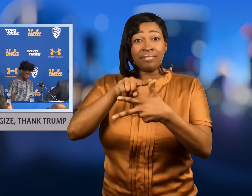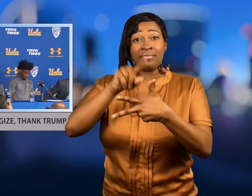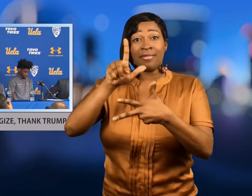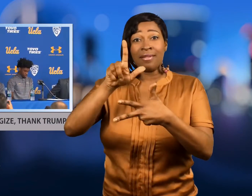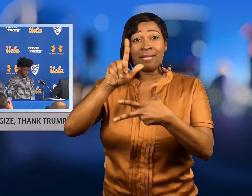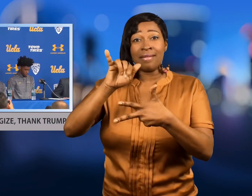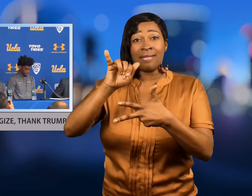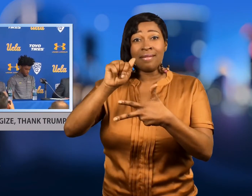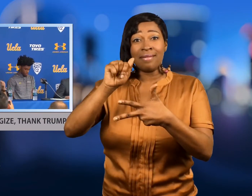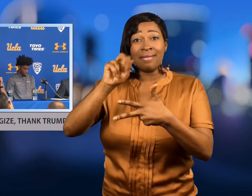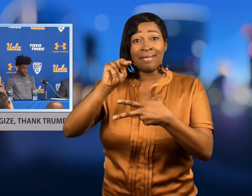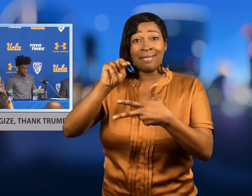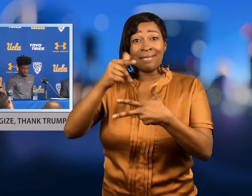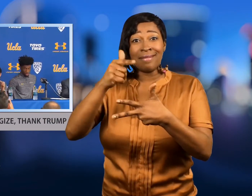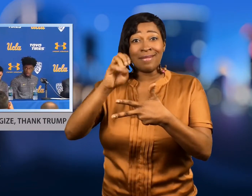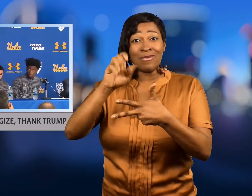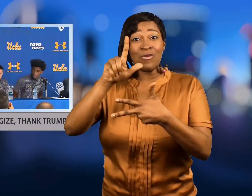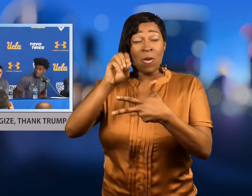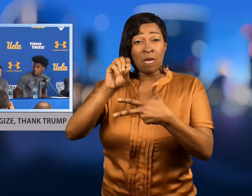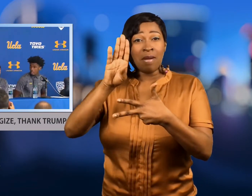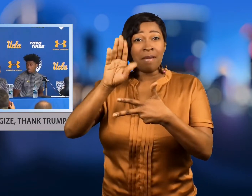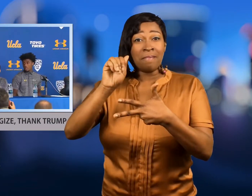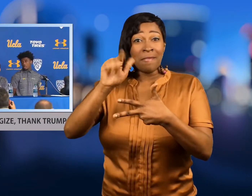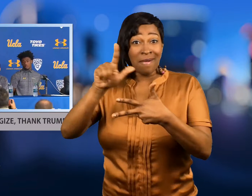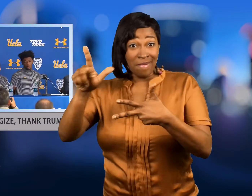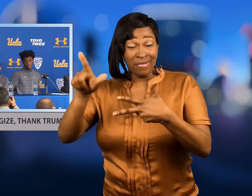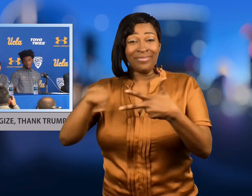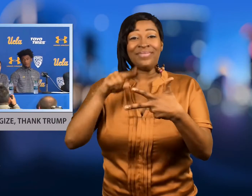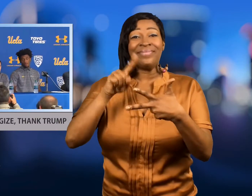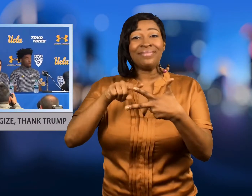LiAngelo Ball, Cody